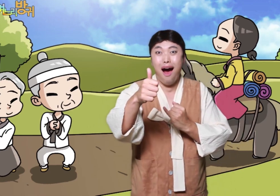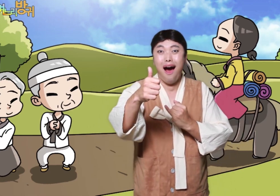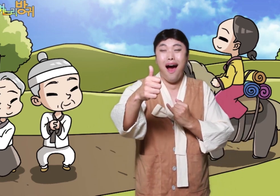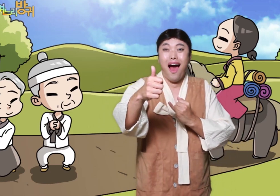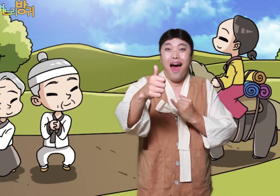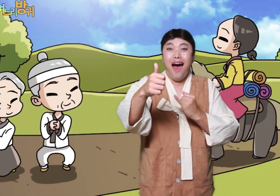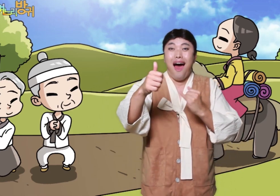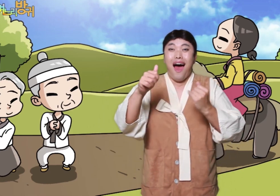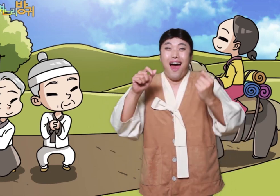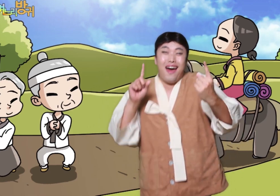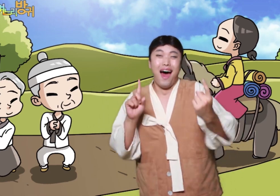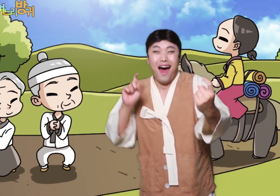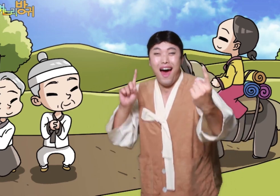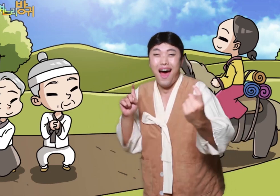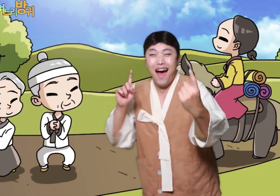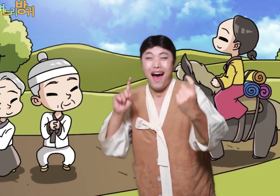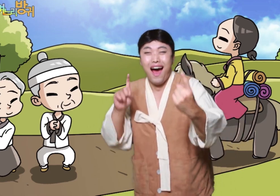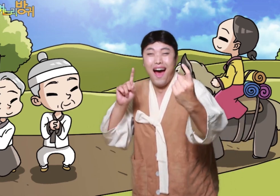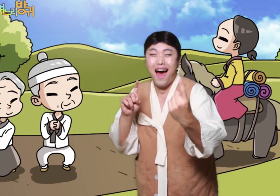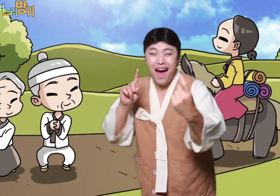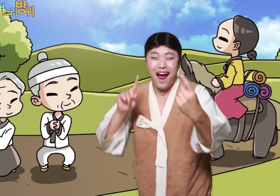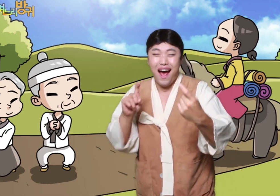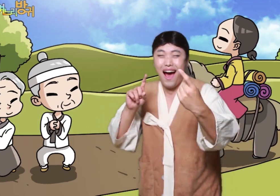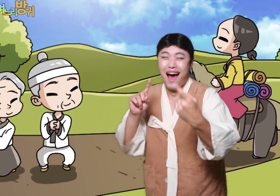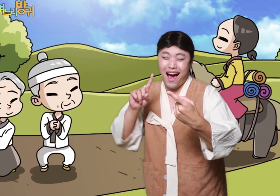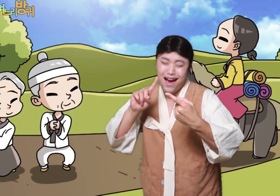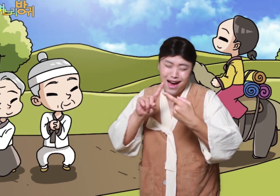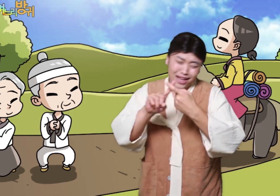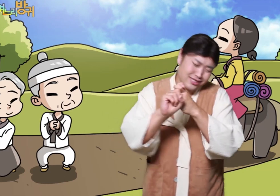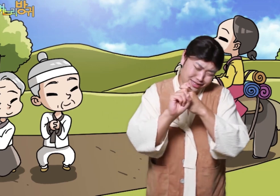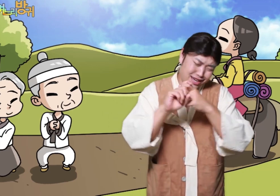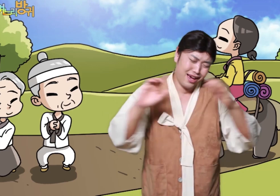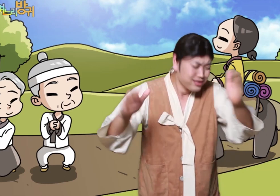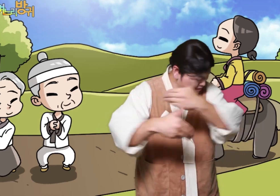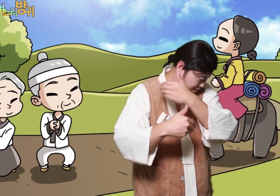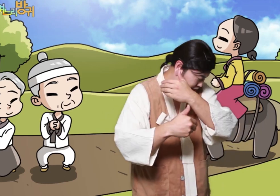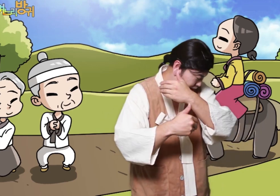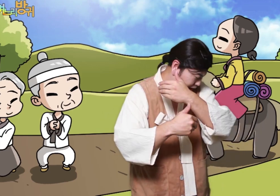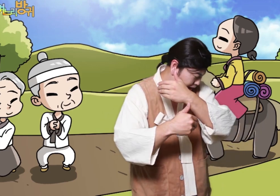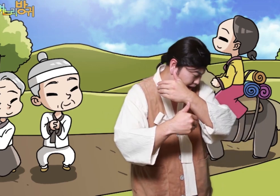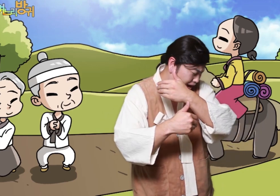"Husband, look at the donkey's silk, the bowl behind his daughter-in-law."